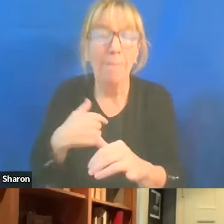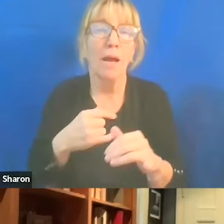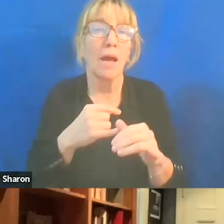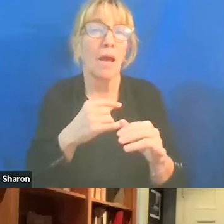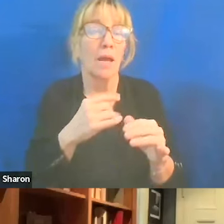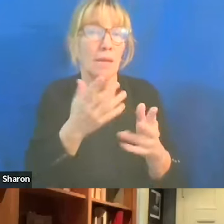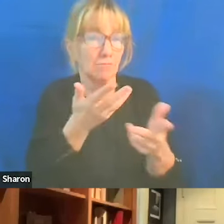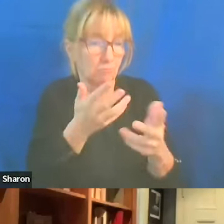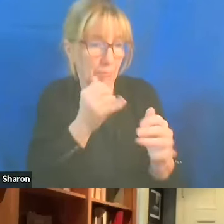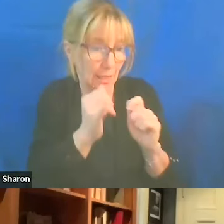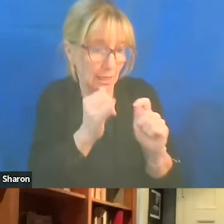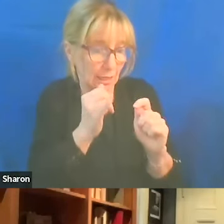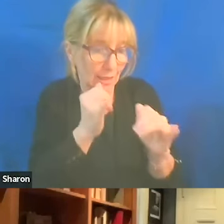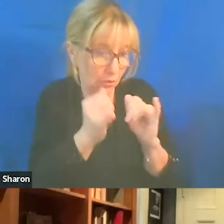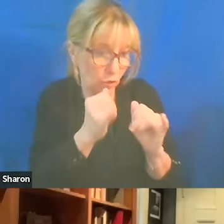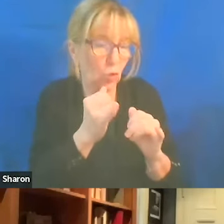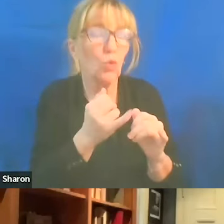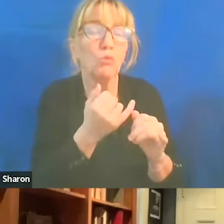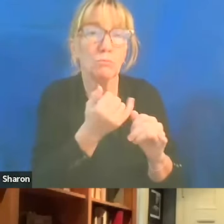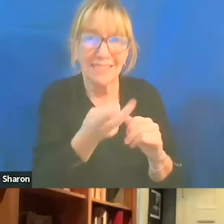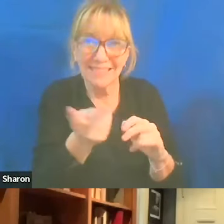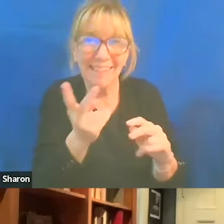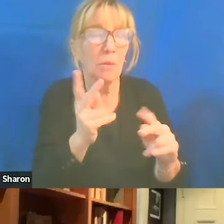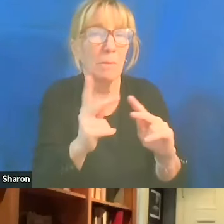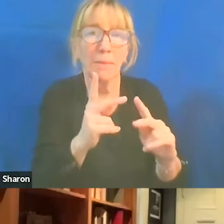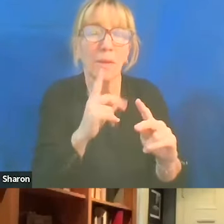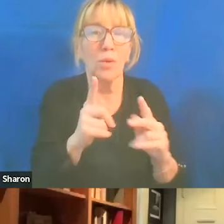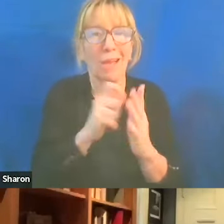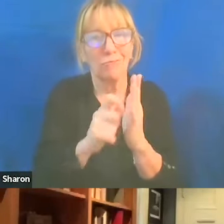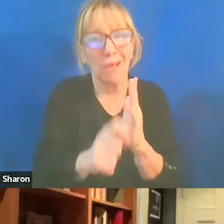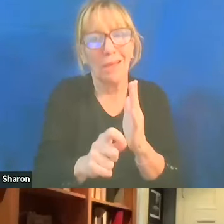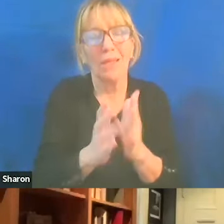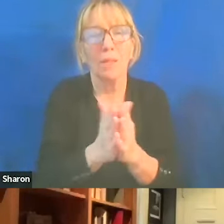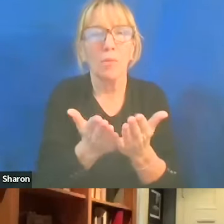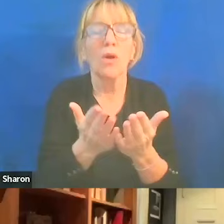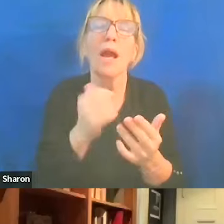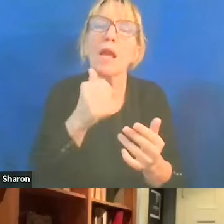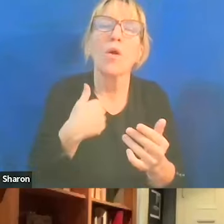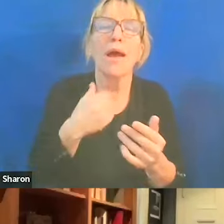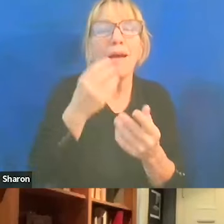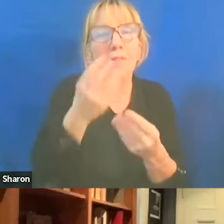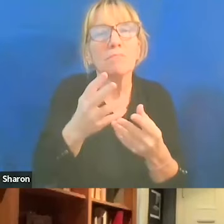when I was putting together the book. And again, I don't have data for this particular thing, but a lot of anecdotes.